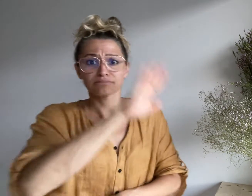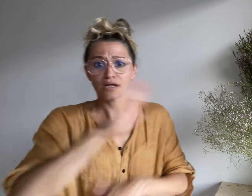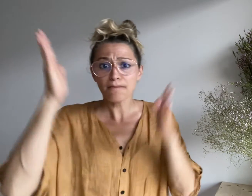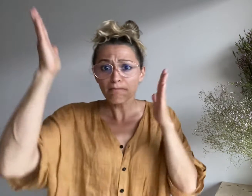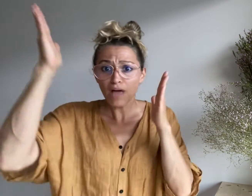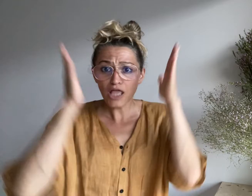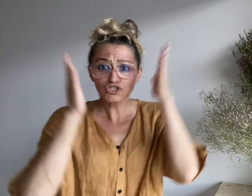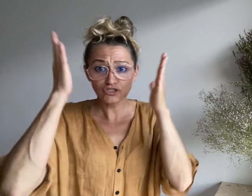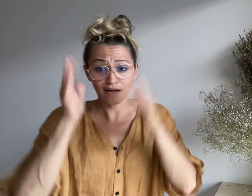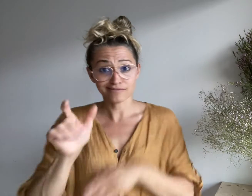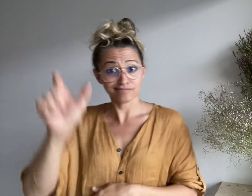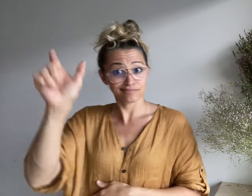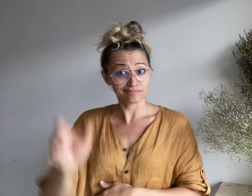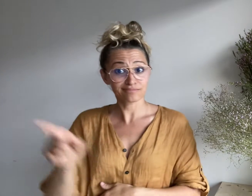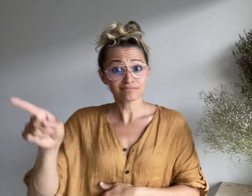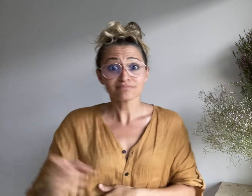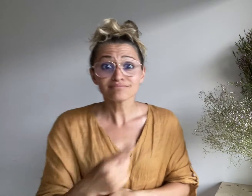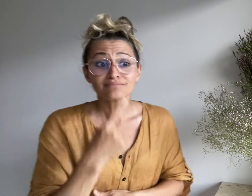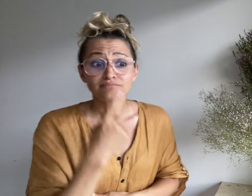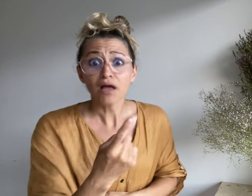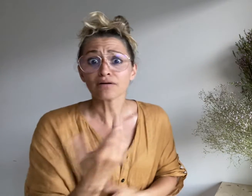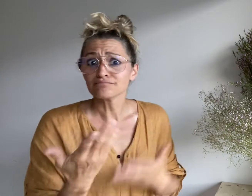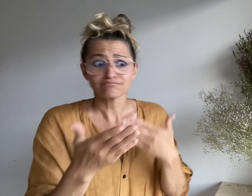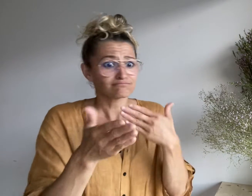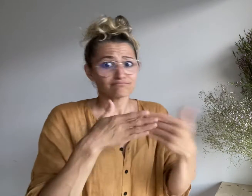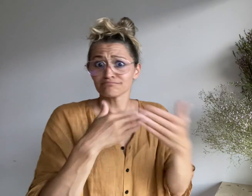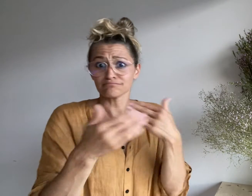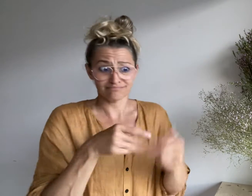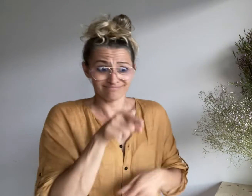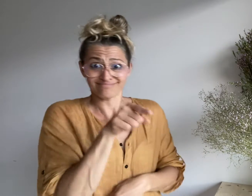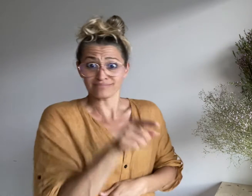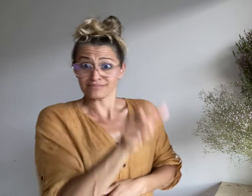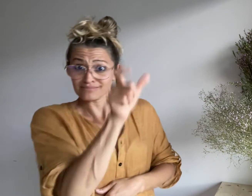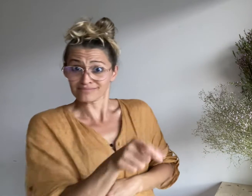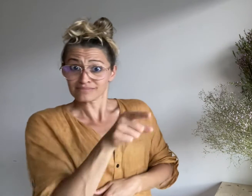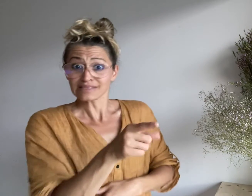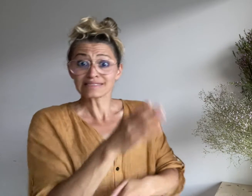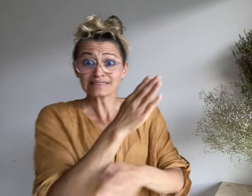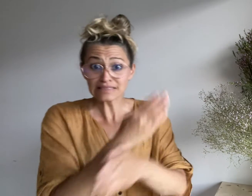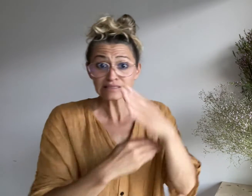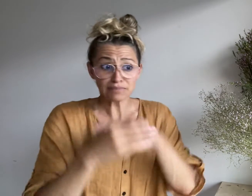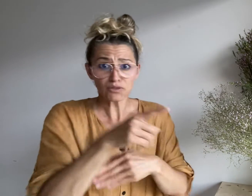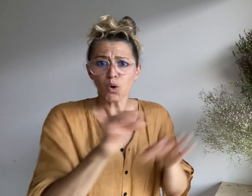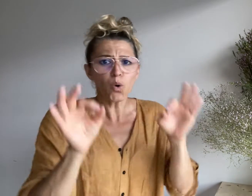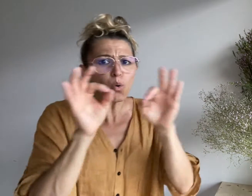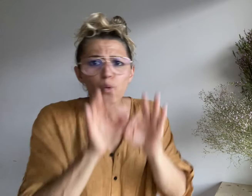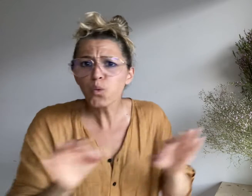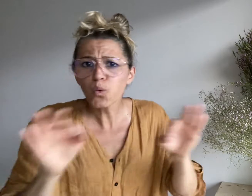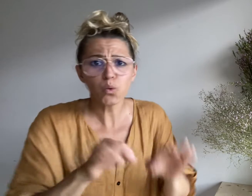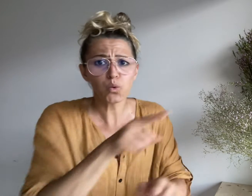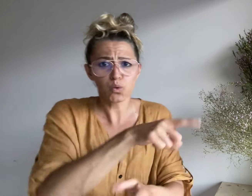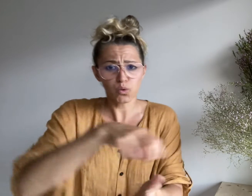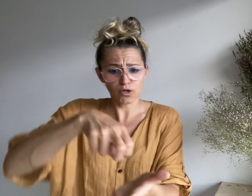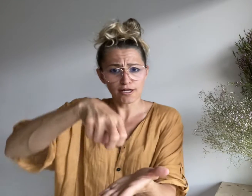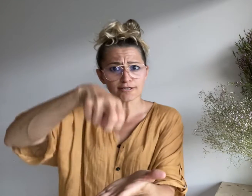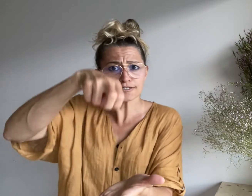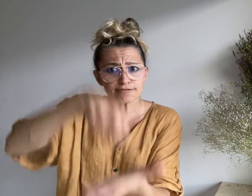program of Malaysia, said that even if a disabled person